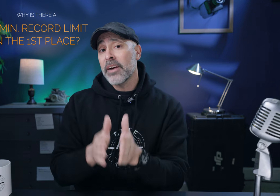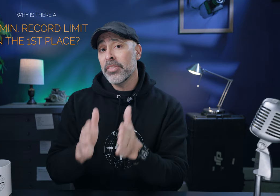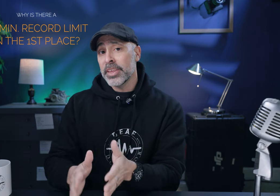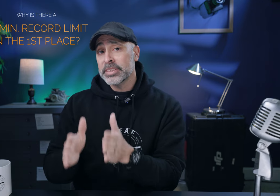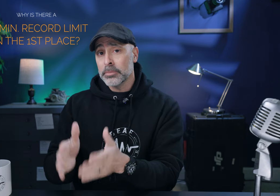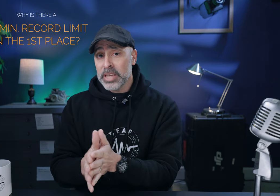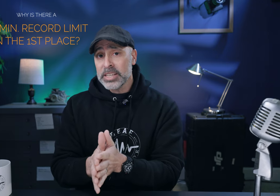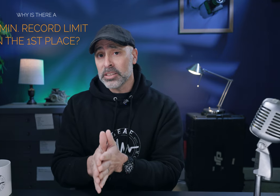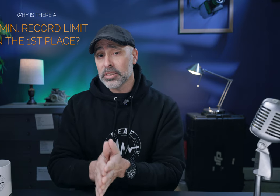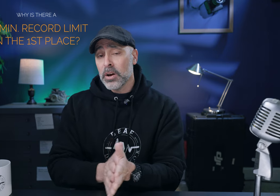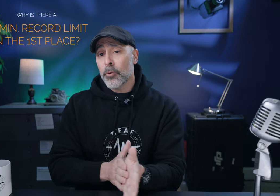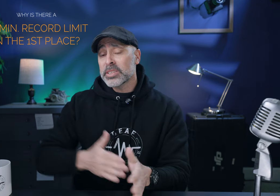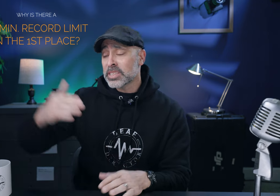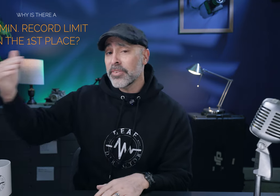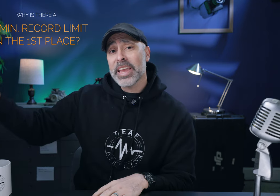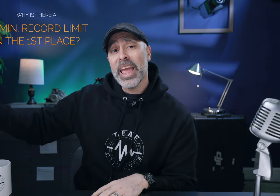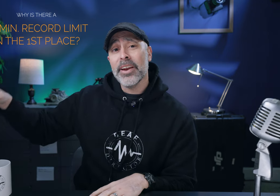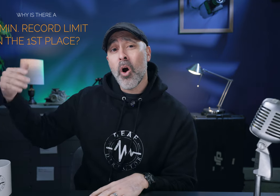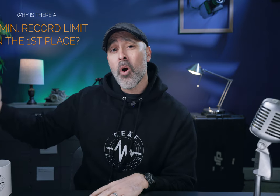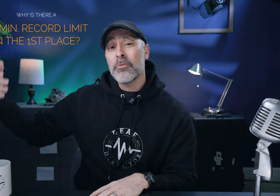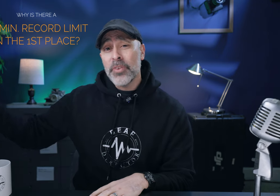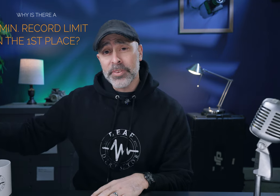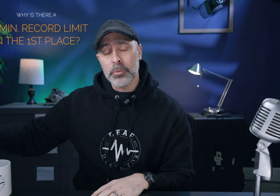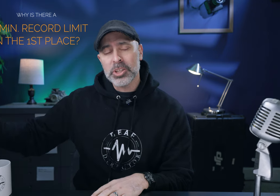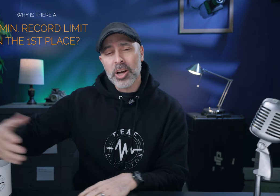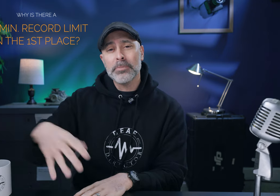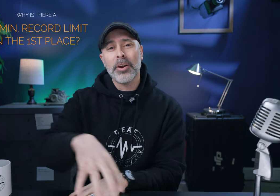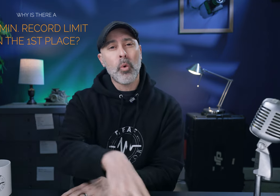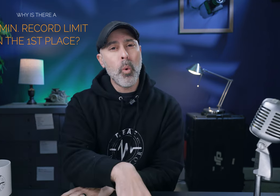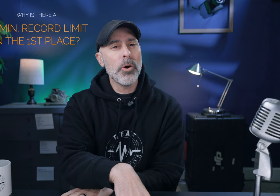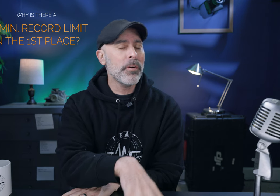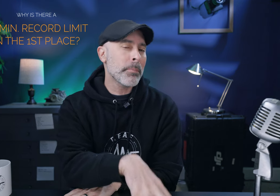have these limitations for instance even the can Canon R50 which cost about a quarter of